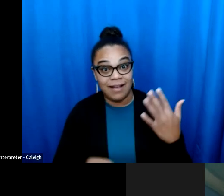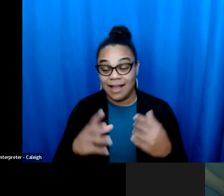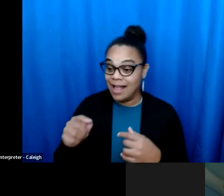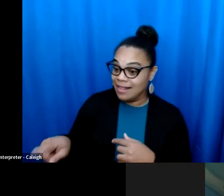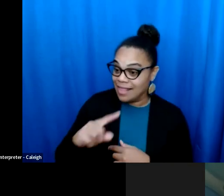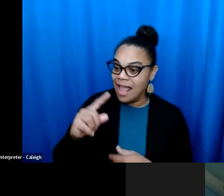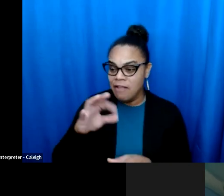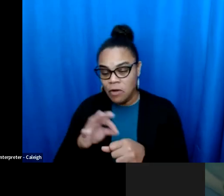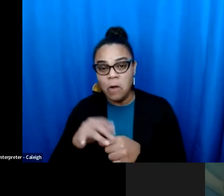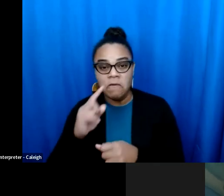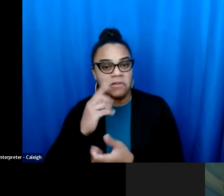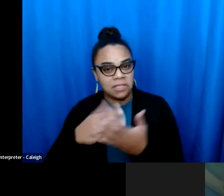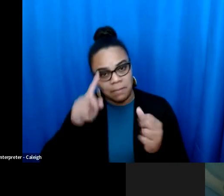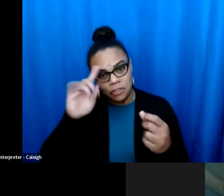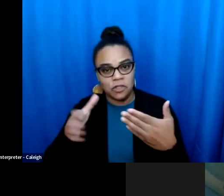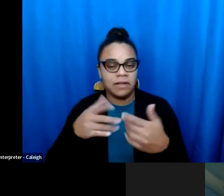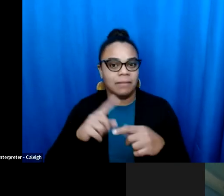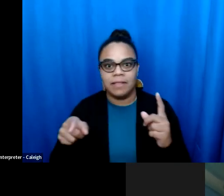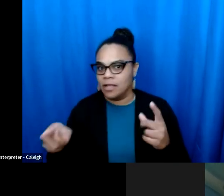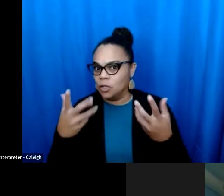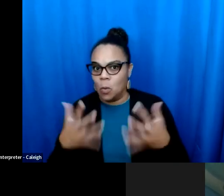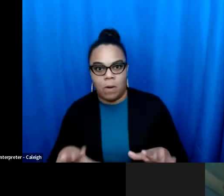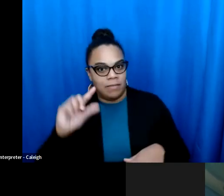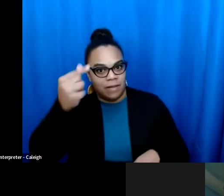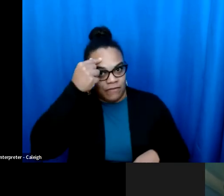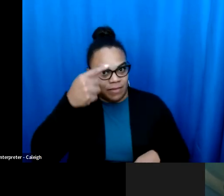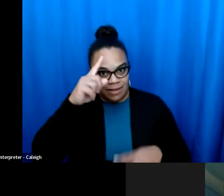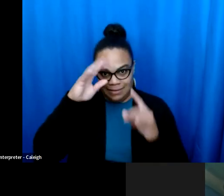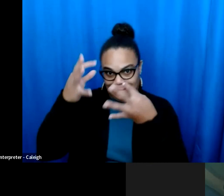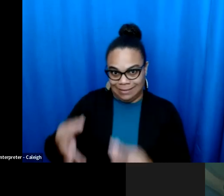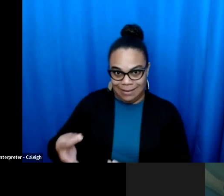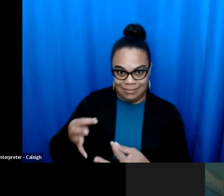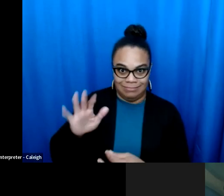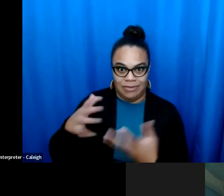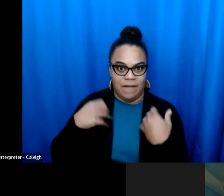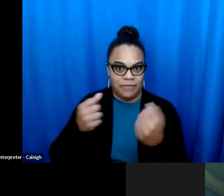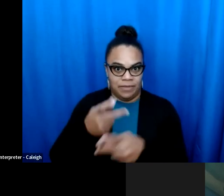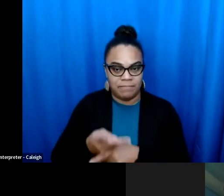the extremists actually had their pulse on the people of the state. They vote one way and believe a lot of things, one thing they don't want is the government making these decisions, and they want to take care of one another.